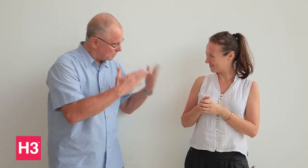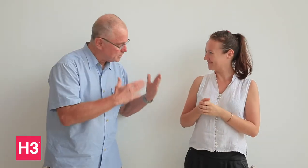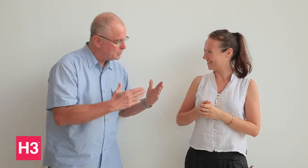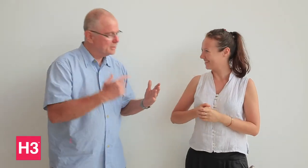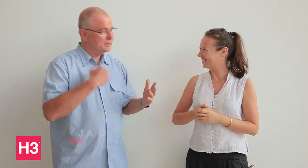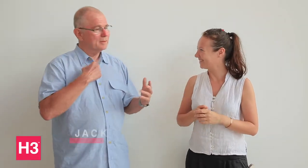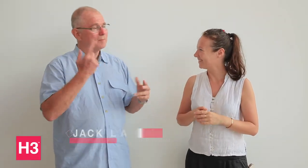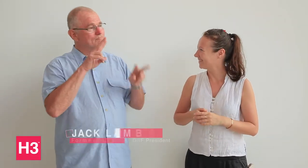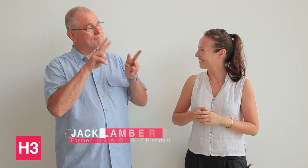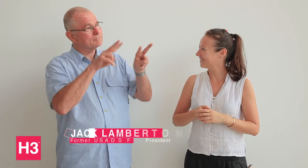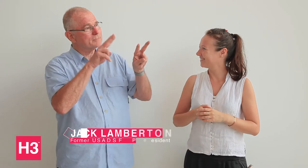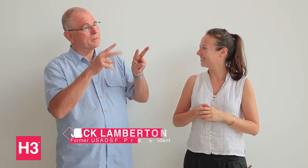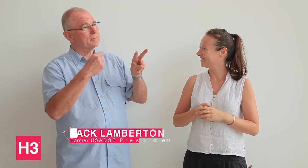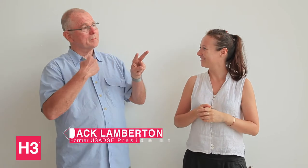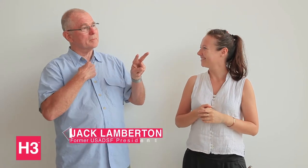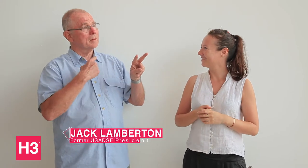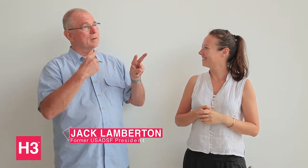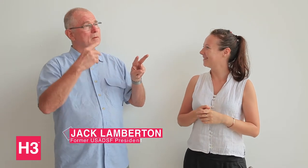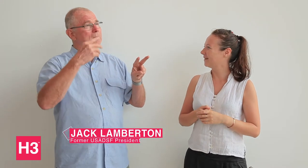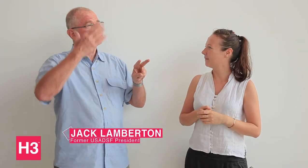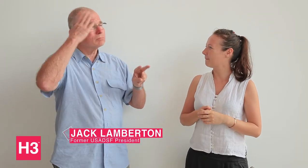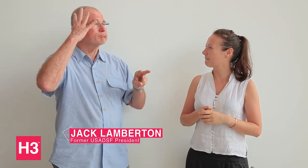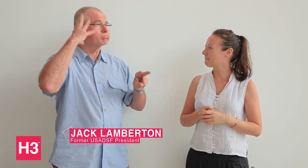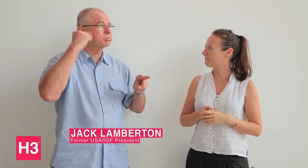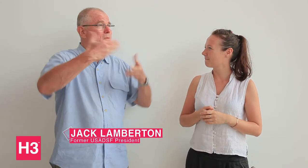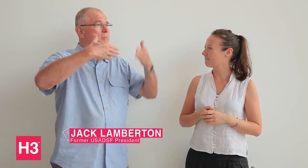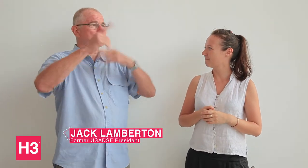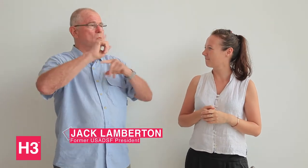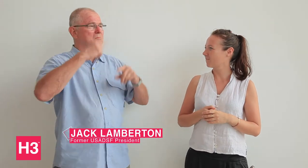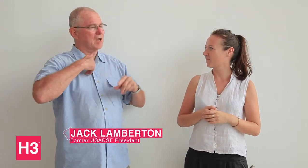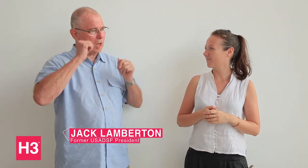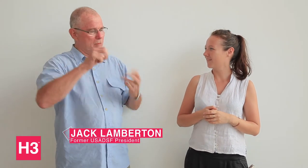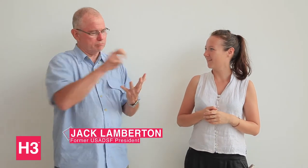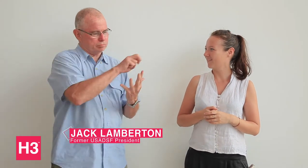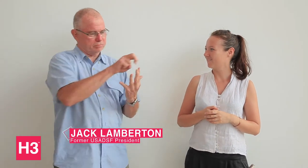Thank you. I look forward to applying my different skills to youth